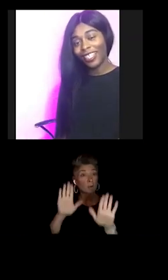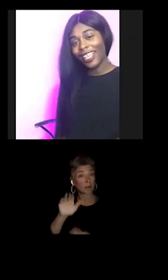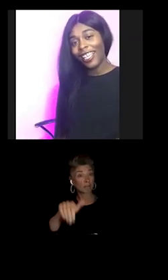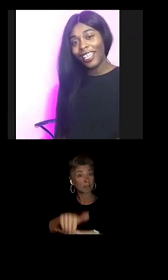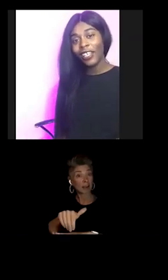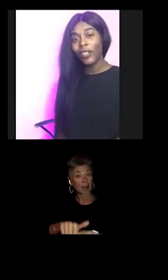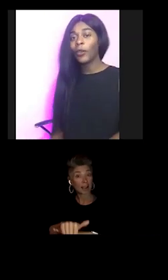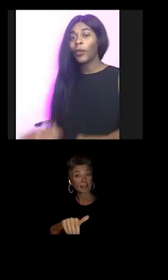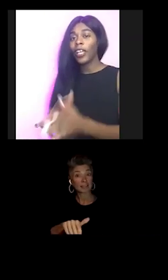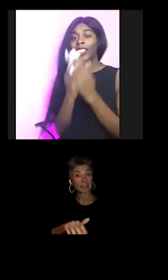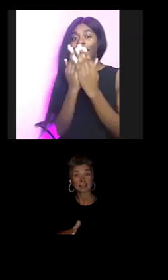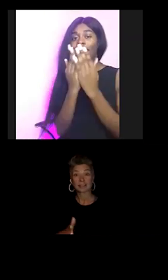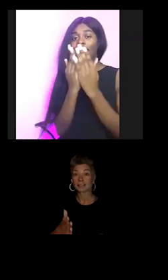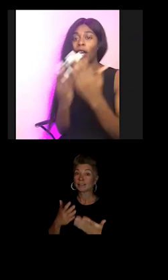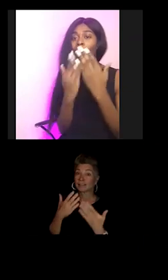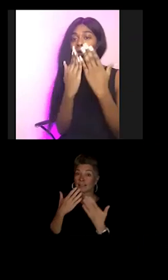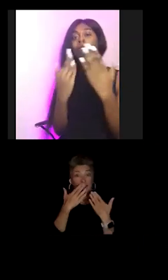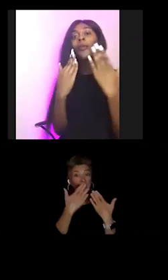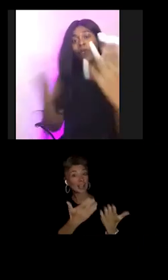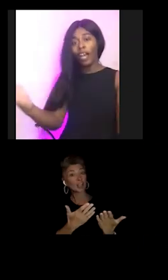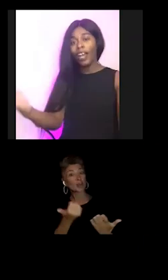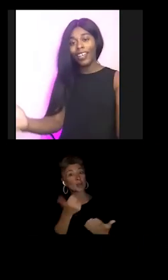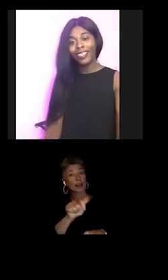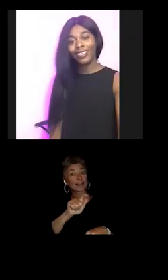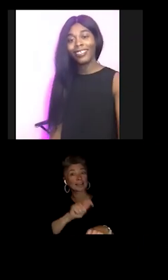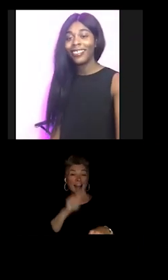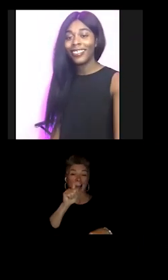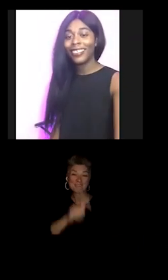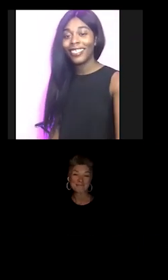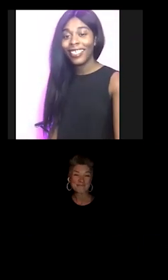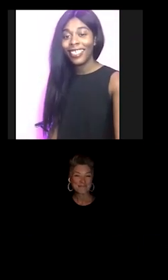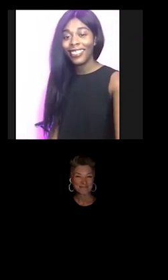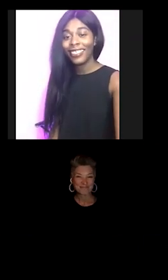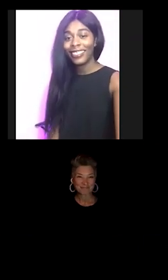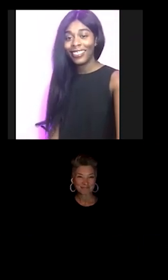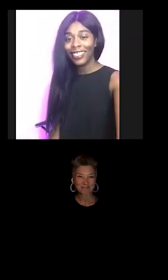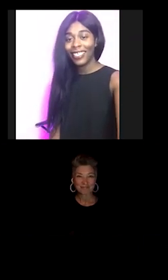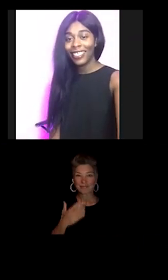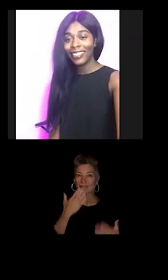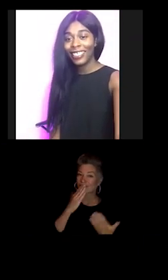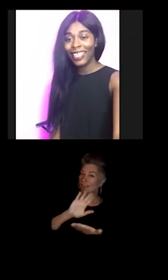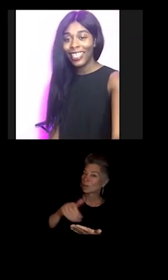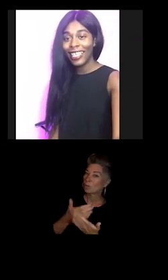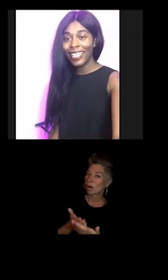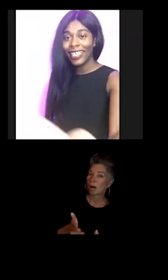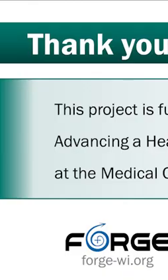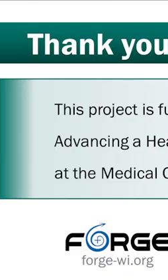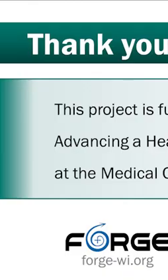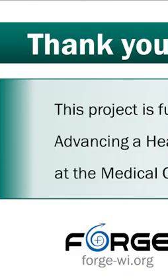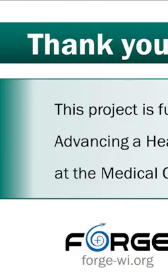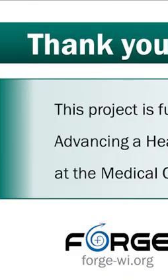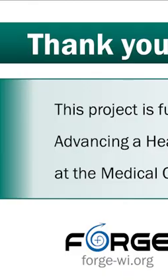Thank you. Anytime. Mwah, mwah, mwah. Thank y'all. See ya.